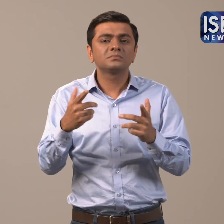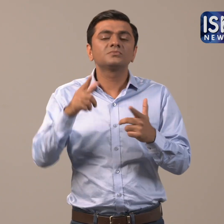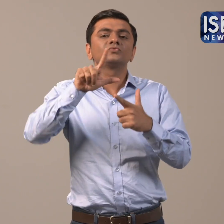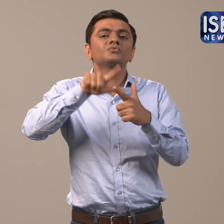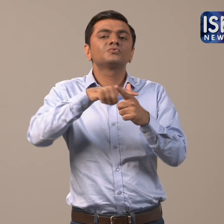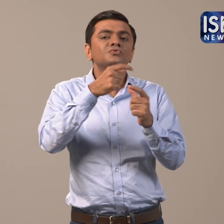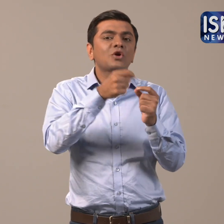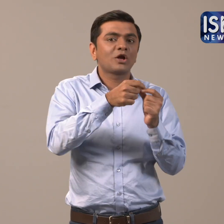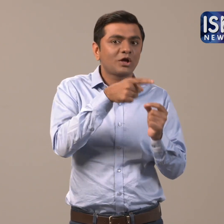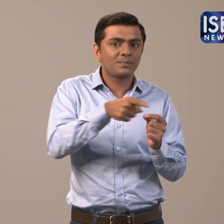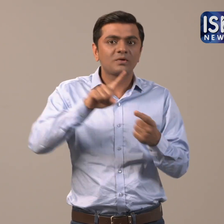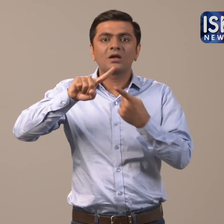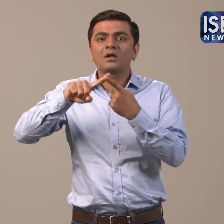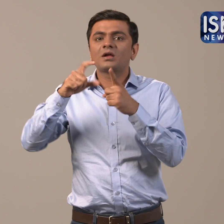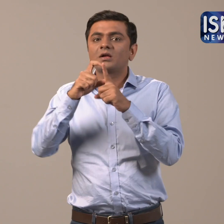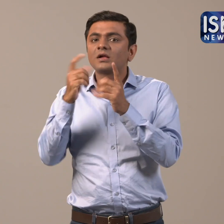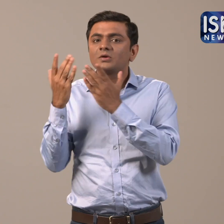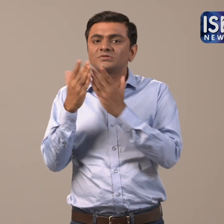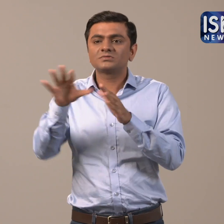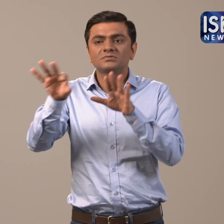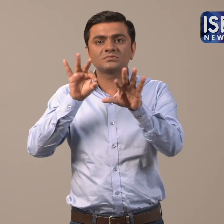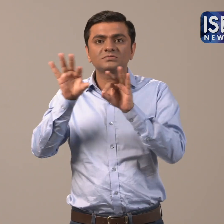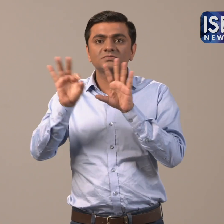This reservation will be applicable for jobs as well education.